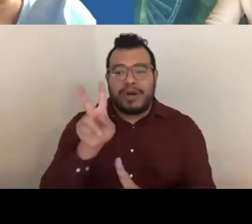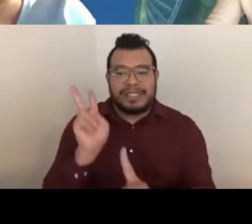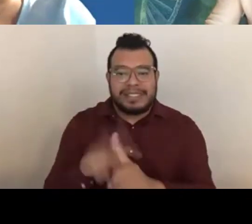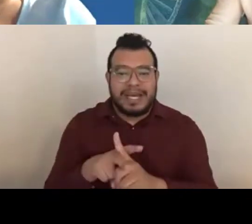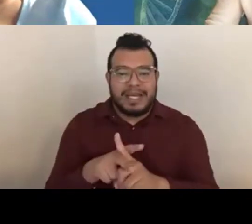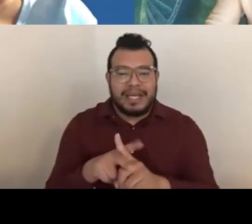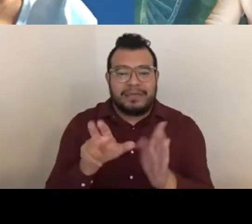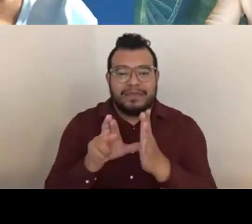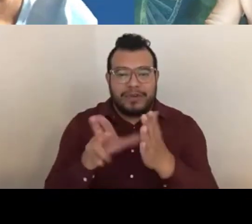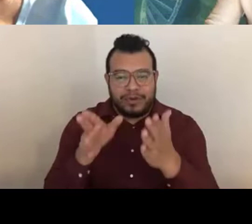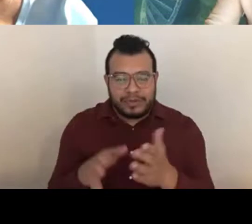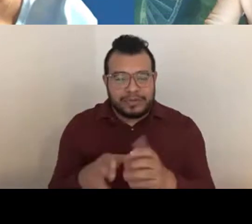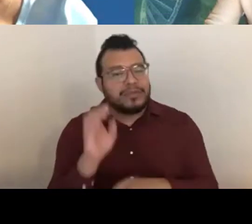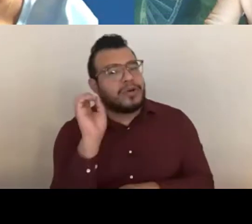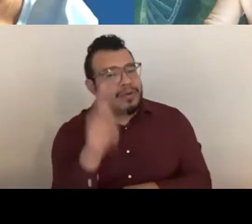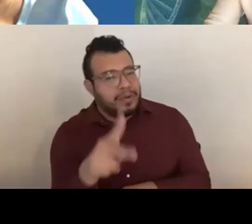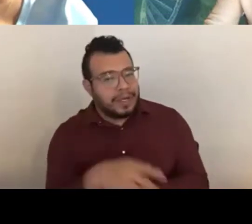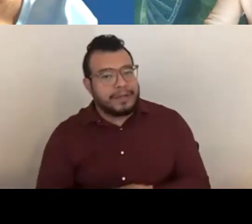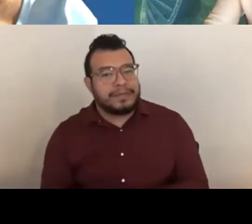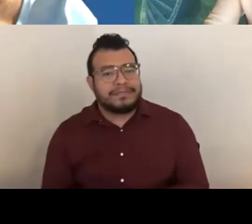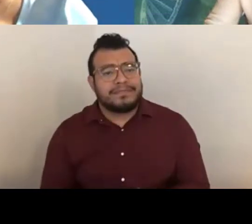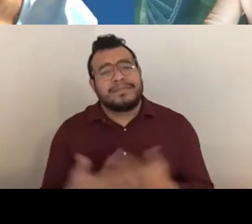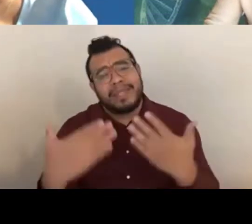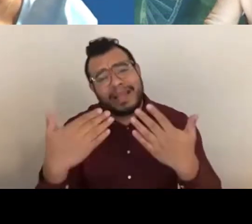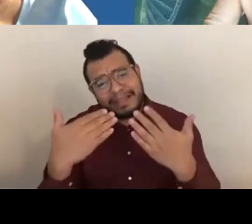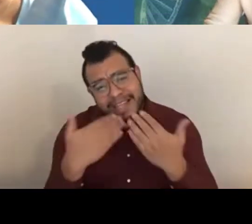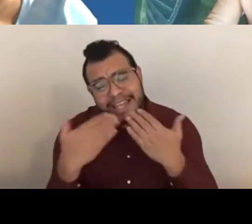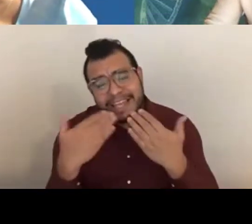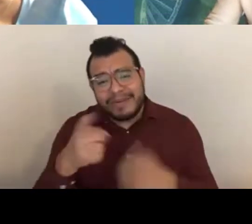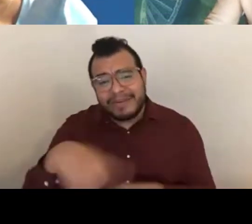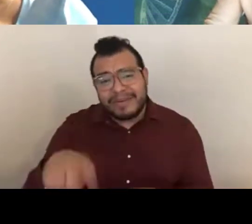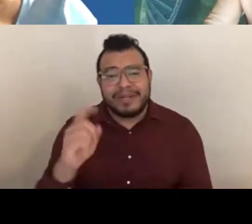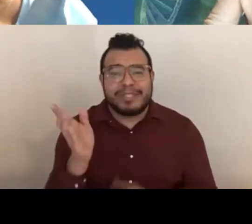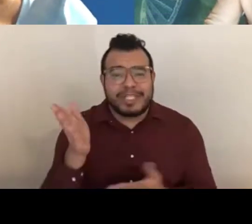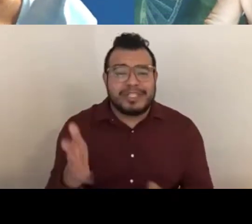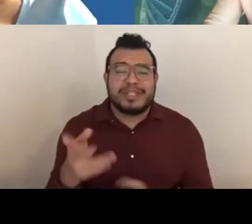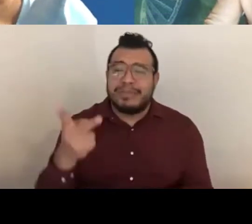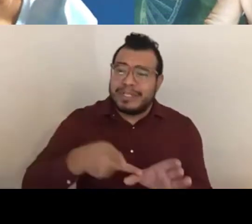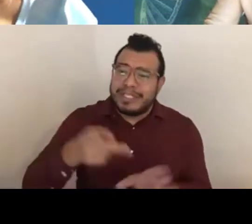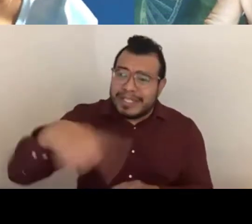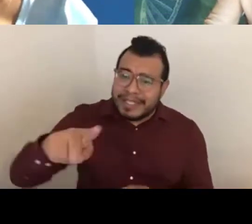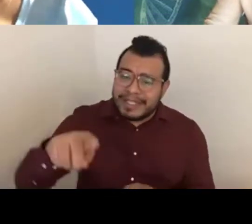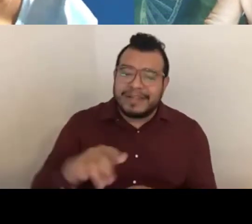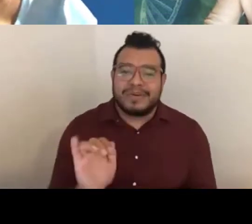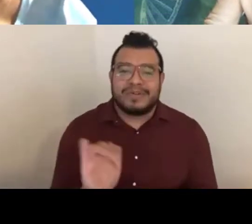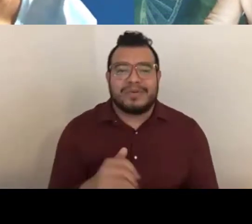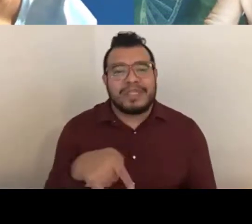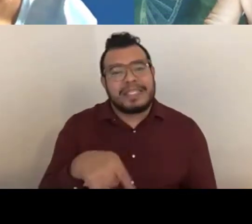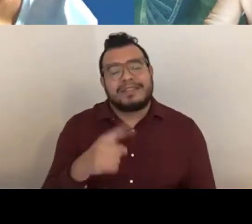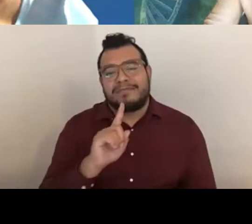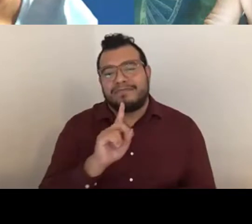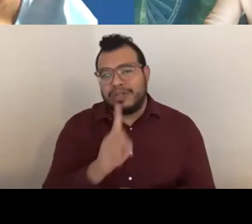April Harrison: Okay, thank you presenters and participants for this informative session. If you have any additional questions,